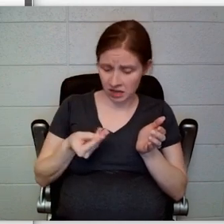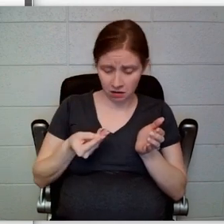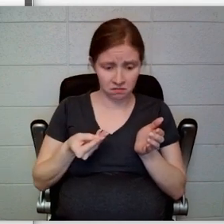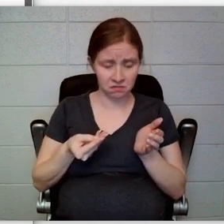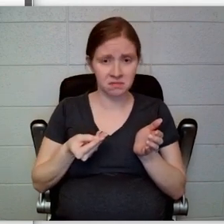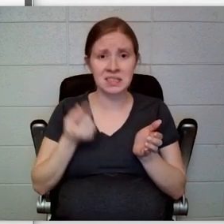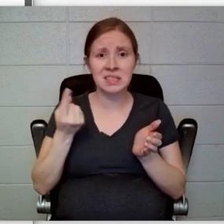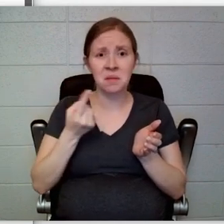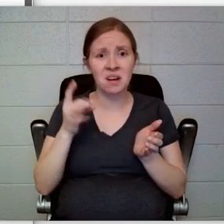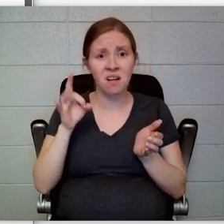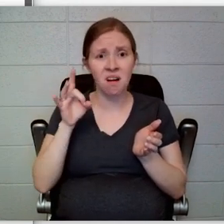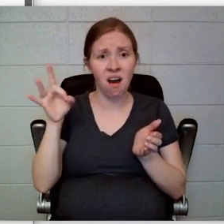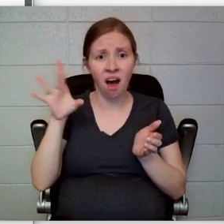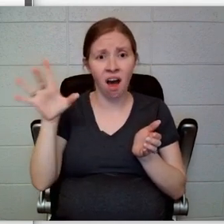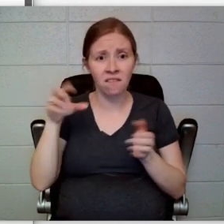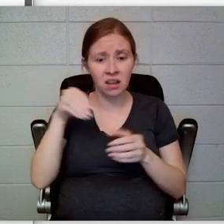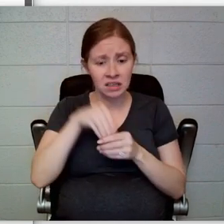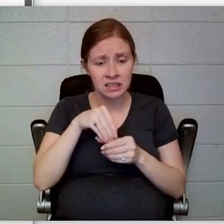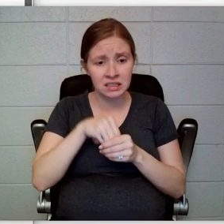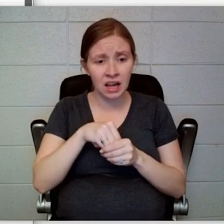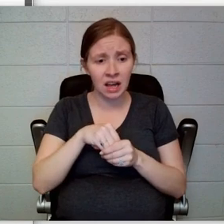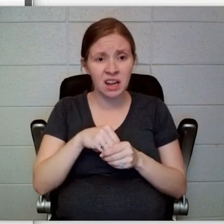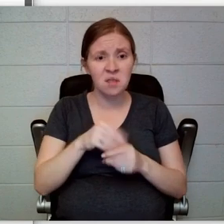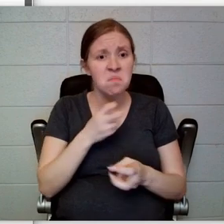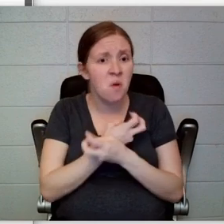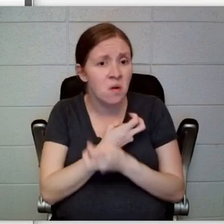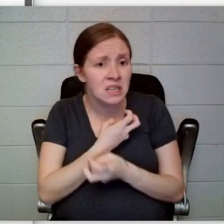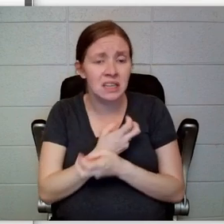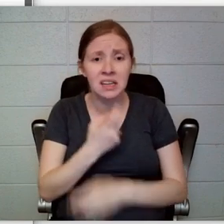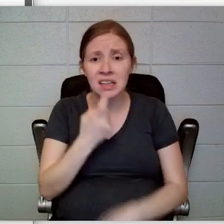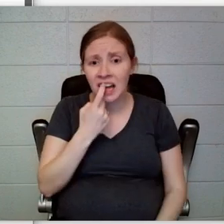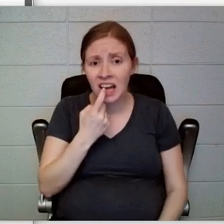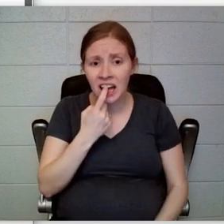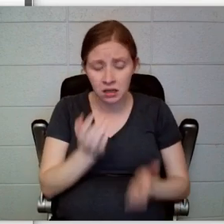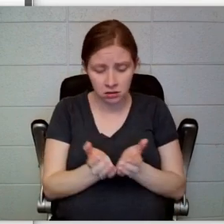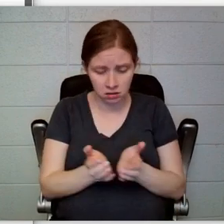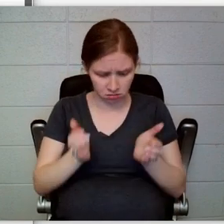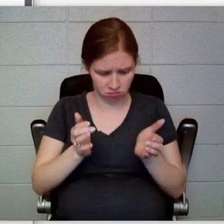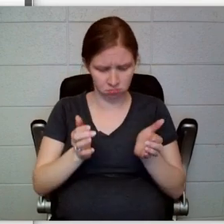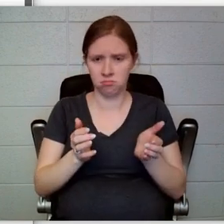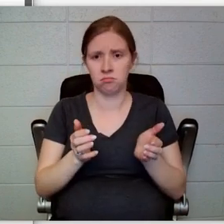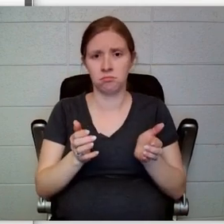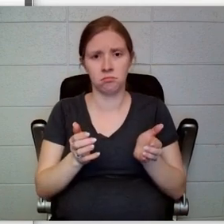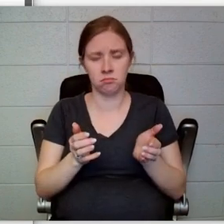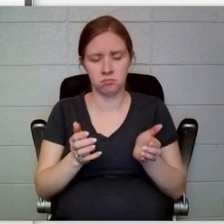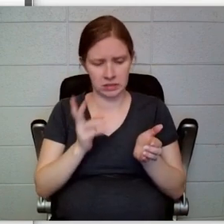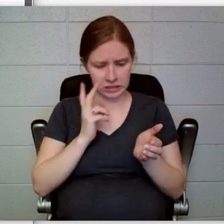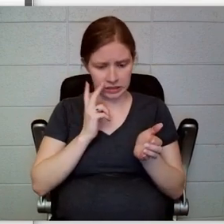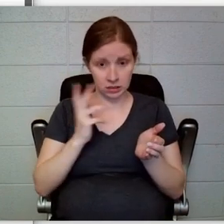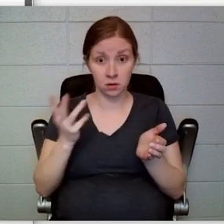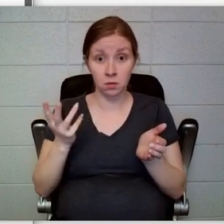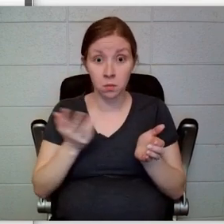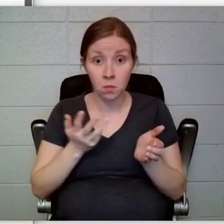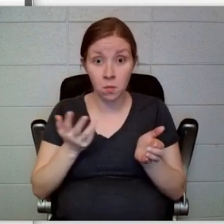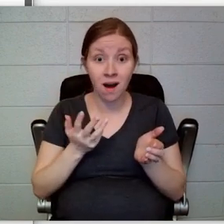poison or ground glass? But instead, Violet, Klaus, and Sunny found that